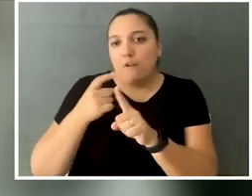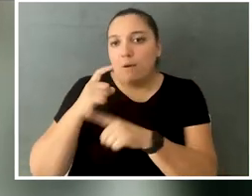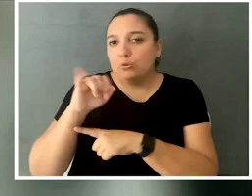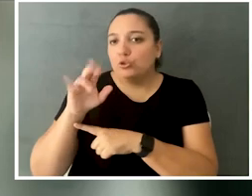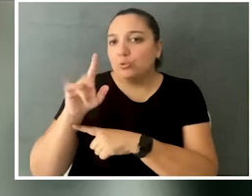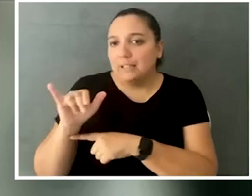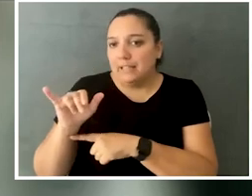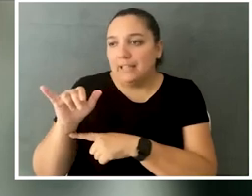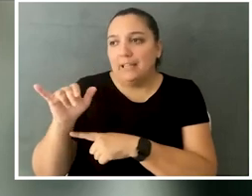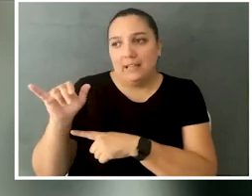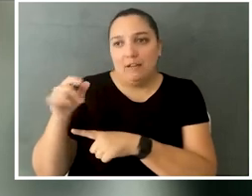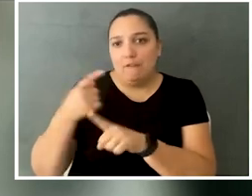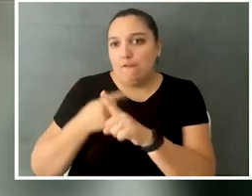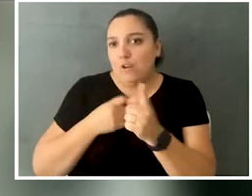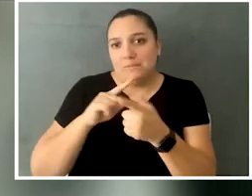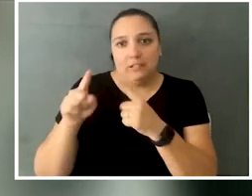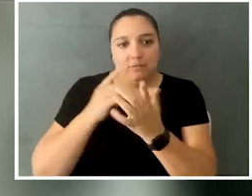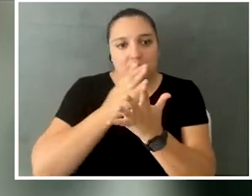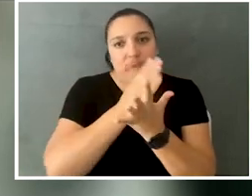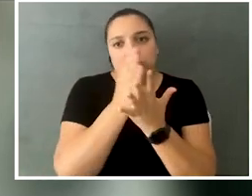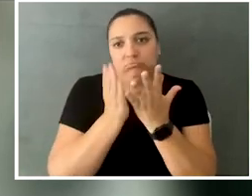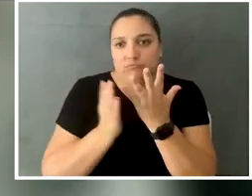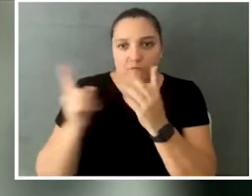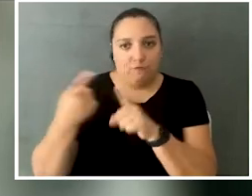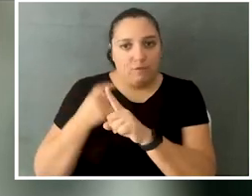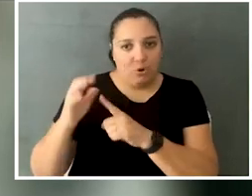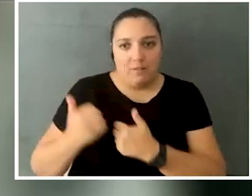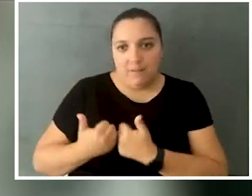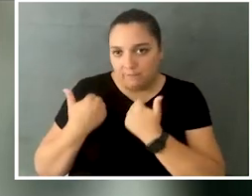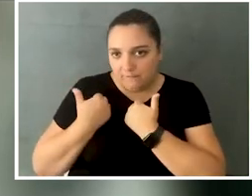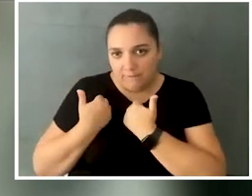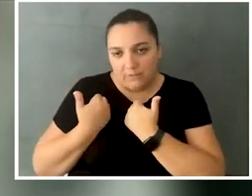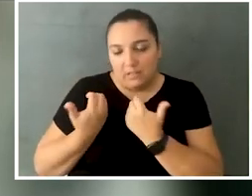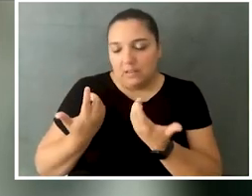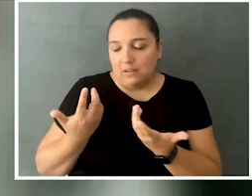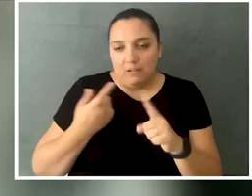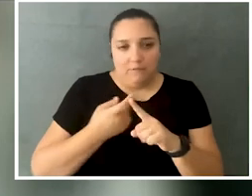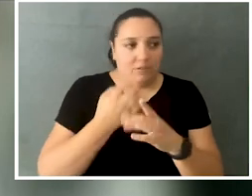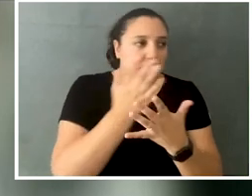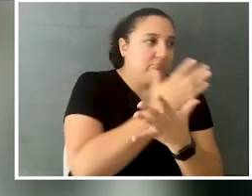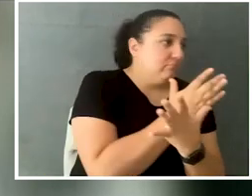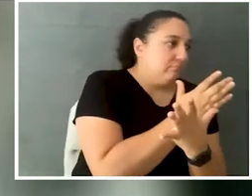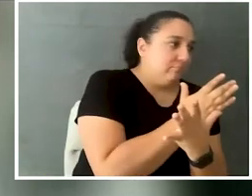all the way from Camp Jened, through DREDF, through the passage of the ADA,